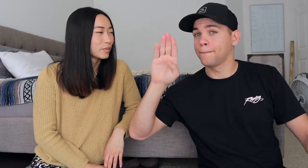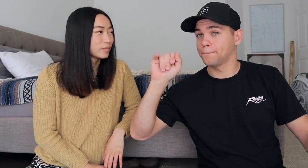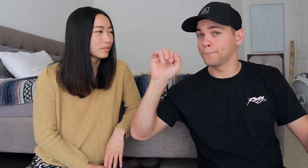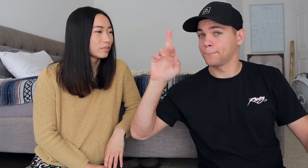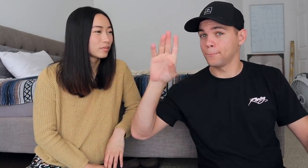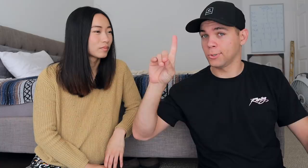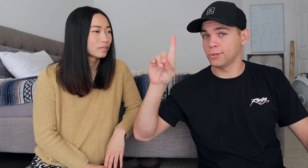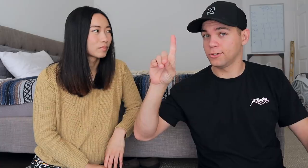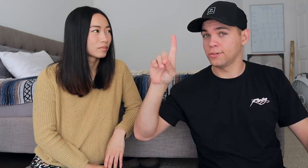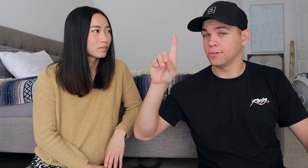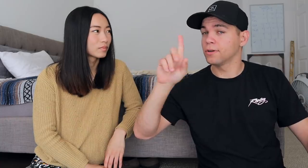B-I-R-D